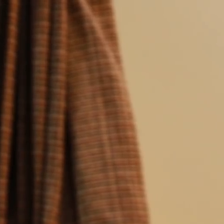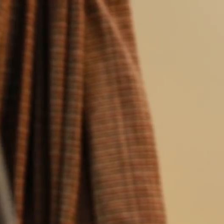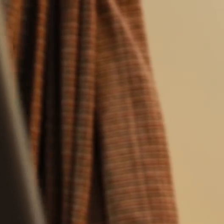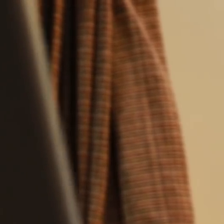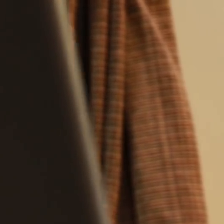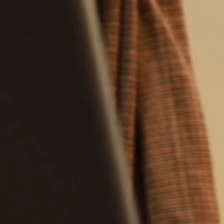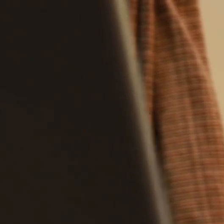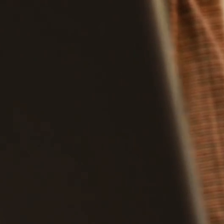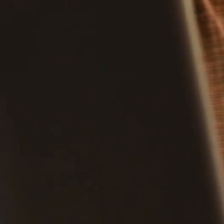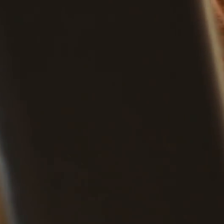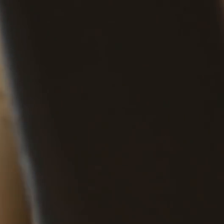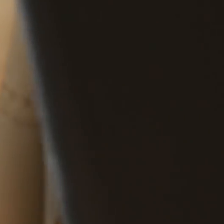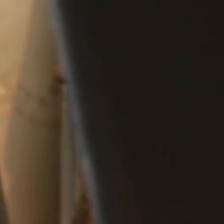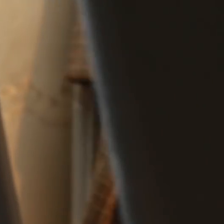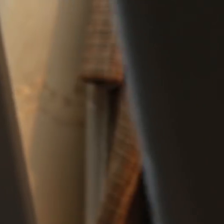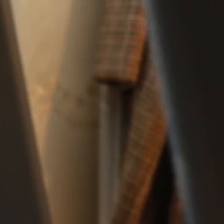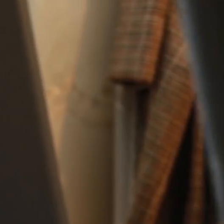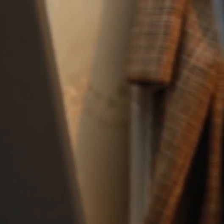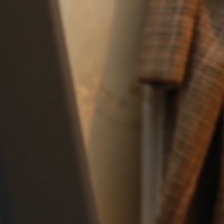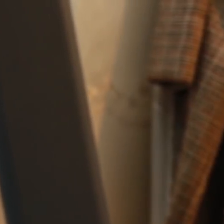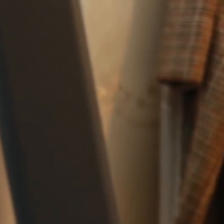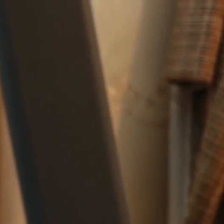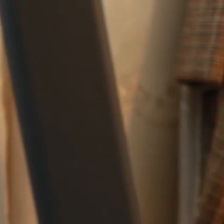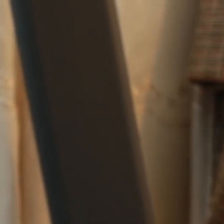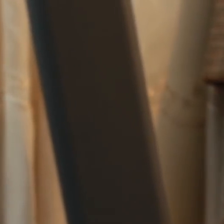(treadmill machine revving) Oh, wow.